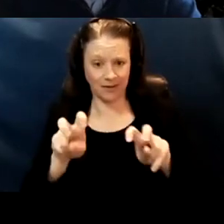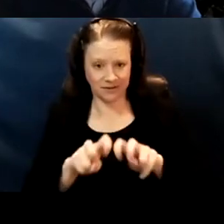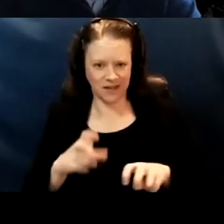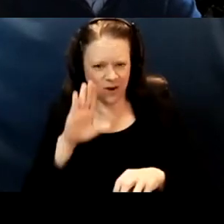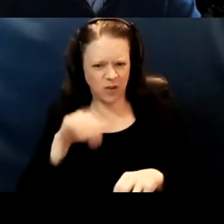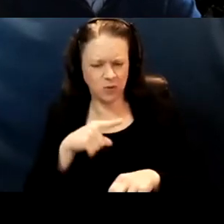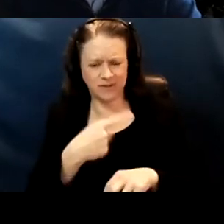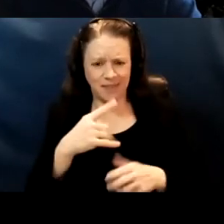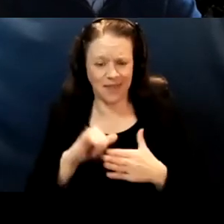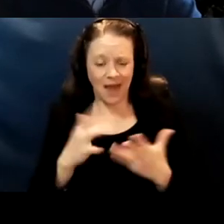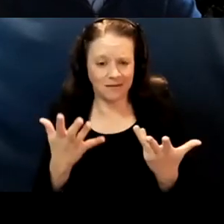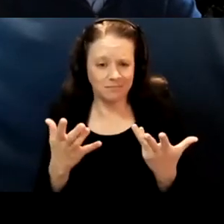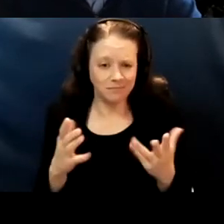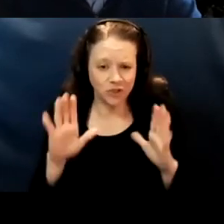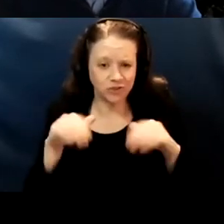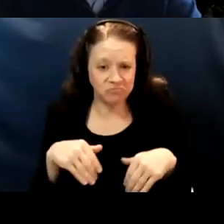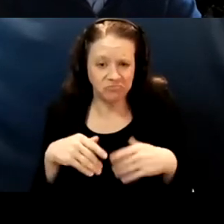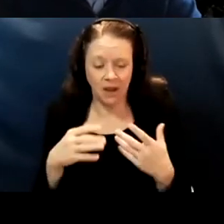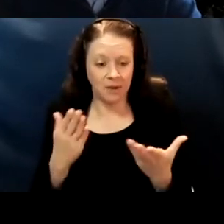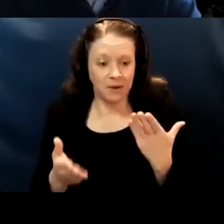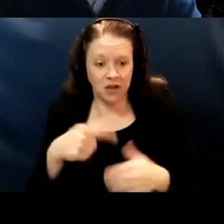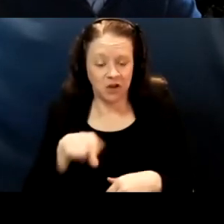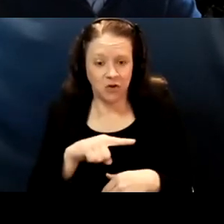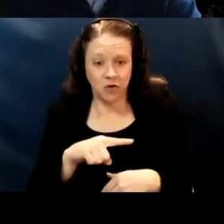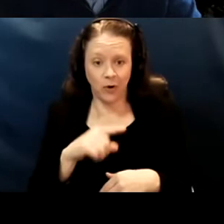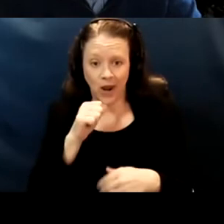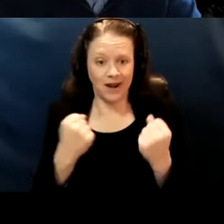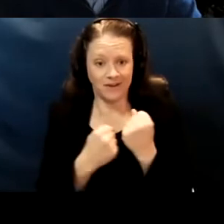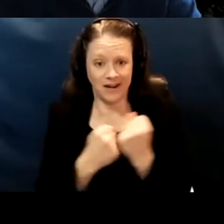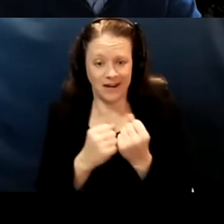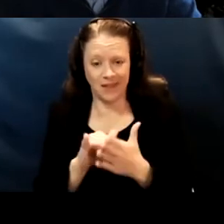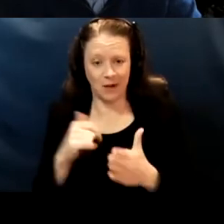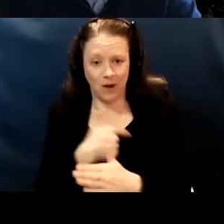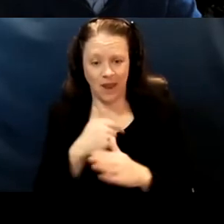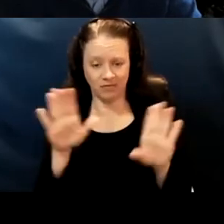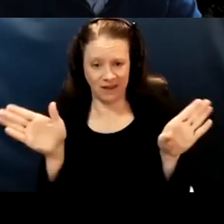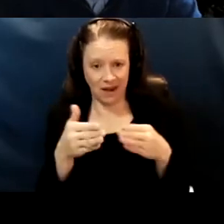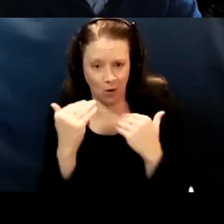you may not actually be, you know advocating that we have a narrow definition of homebound,